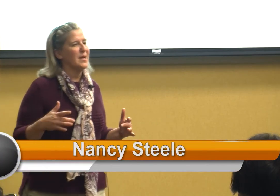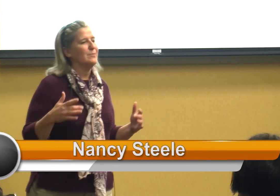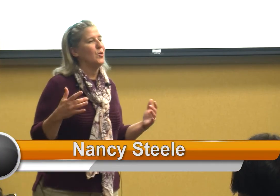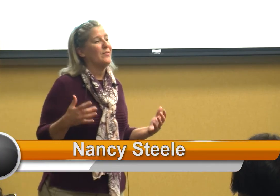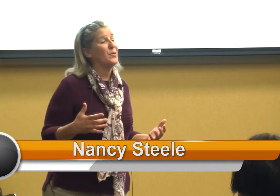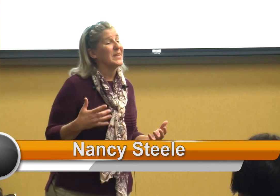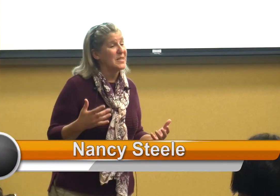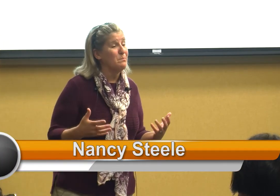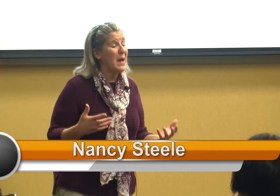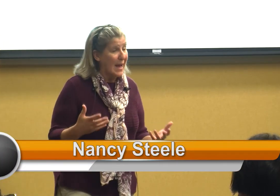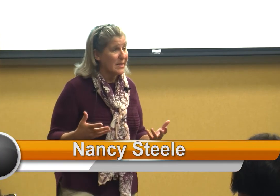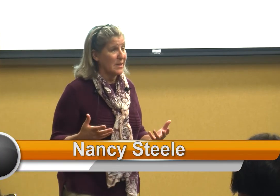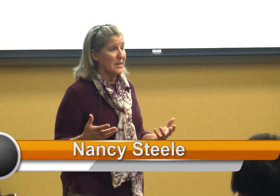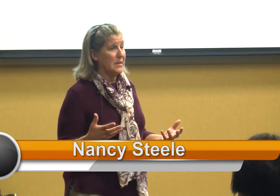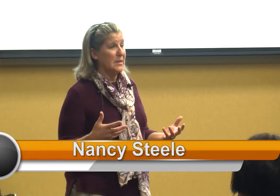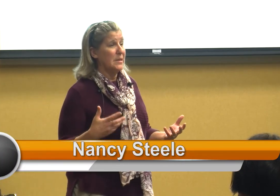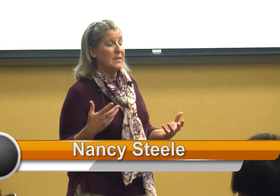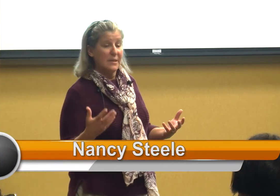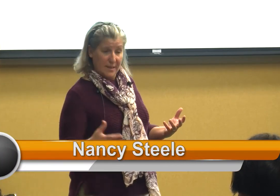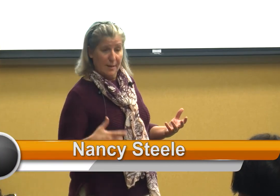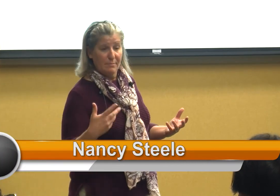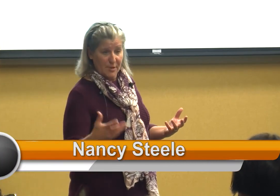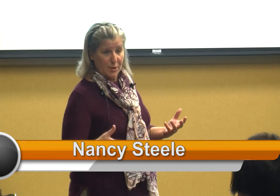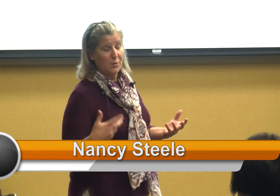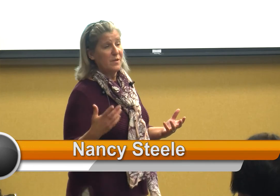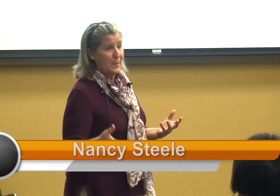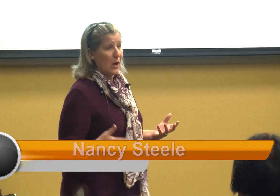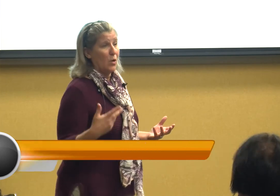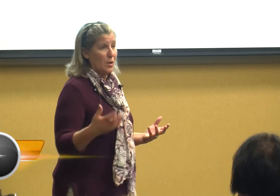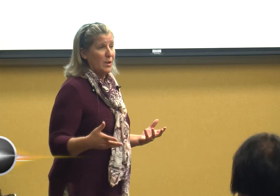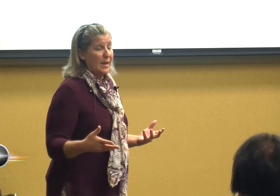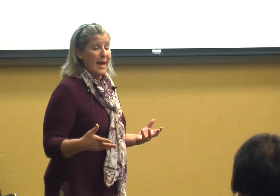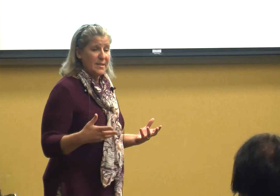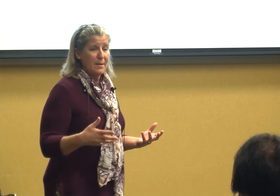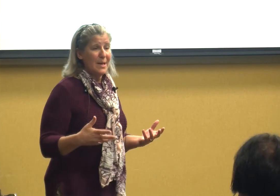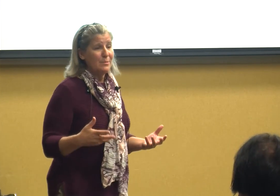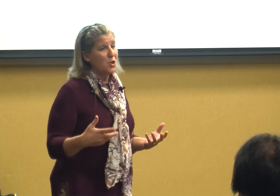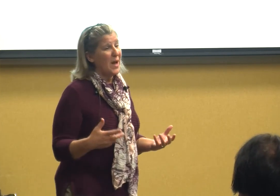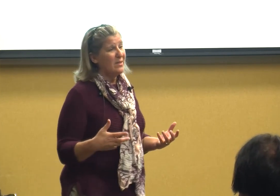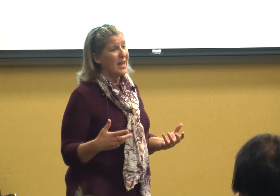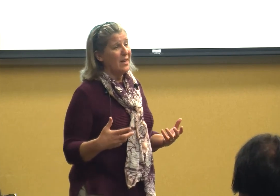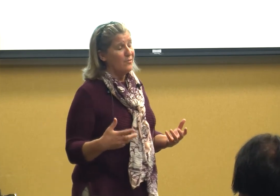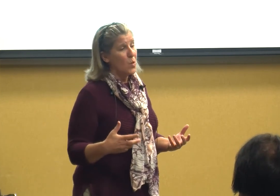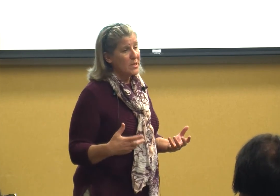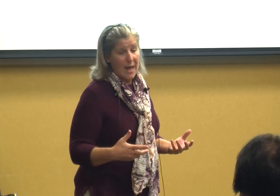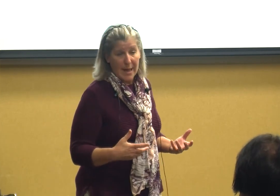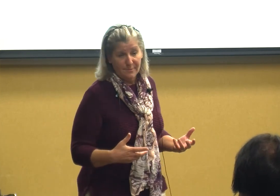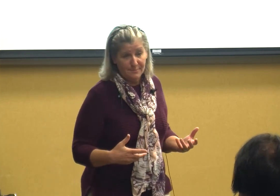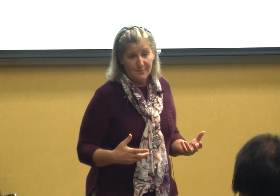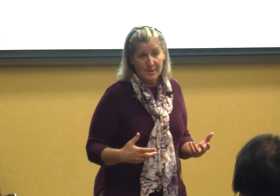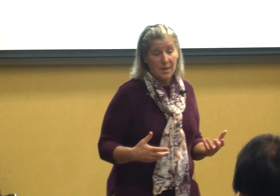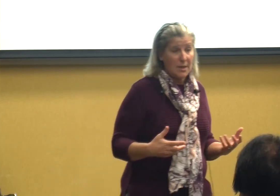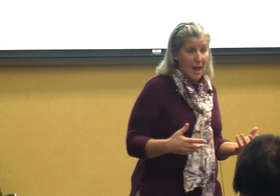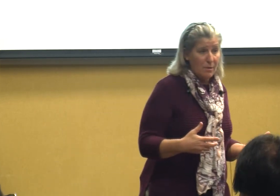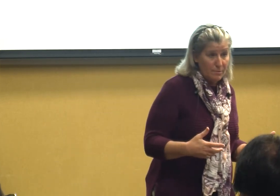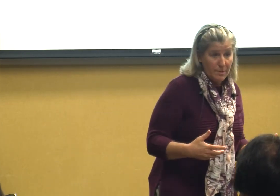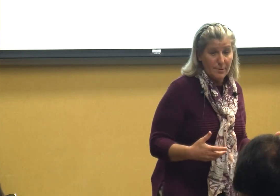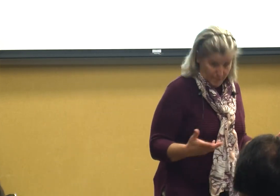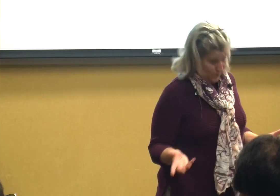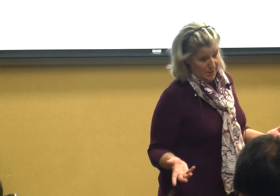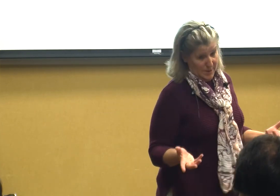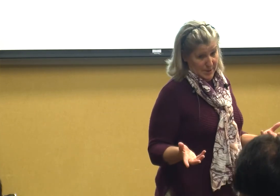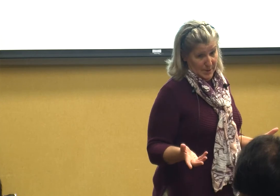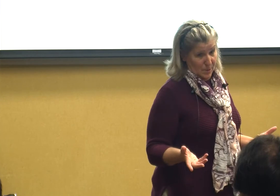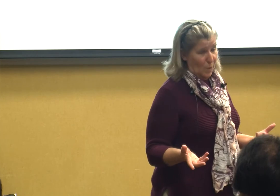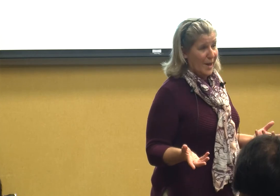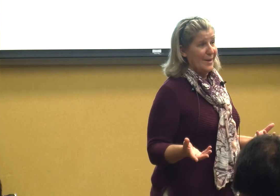you have to expect them to spill and sometimes you have to kind of force that hello what is